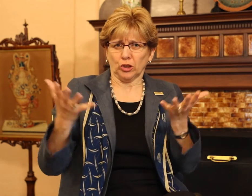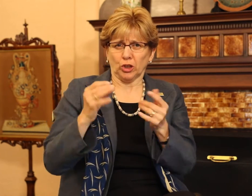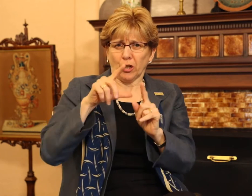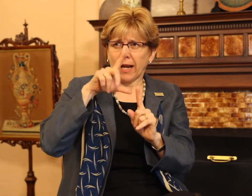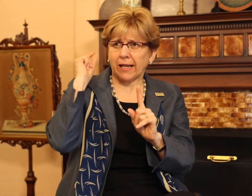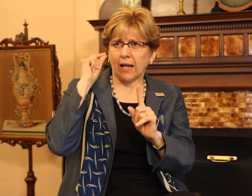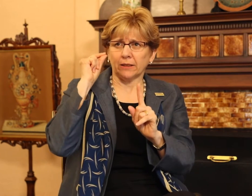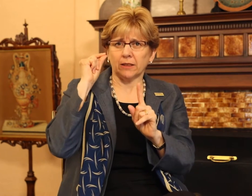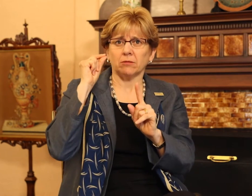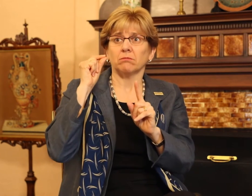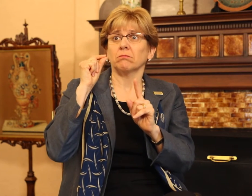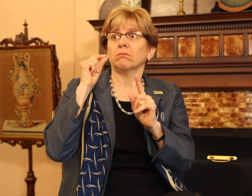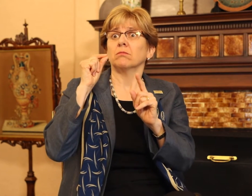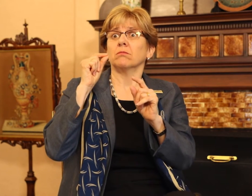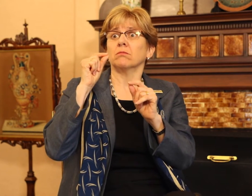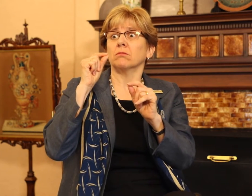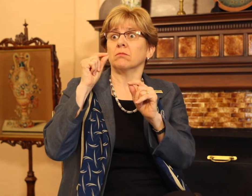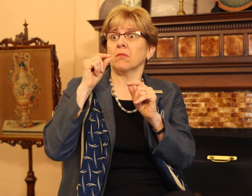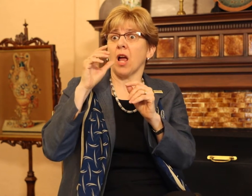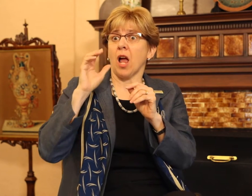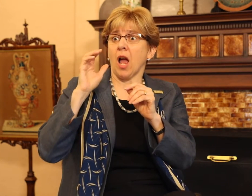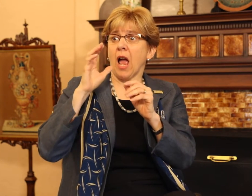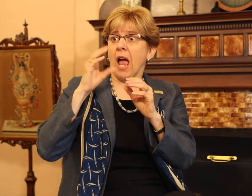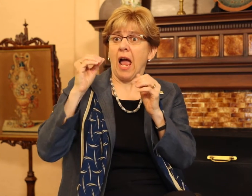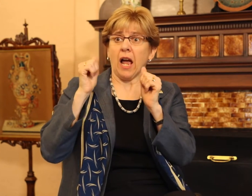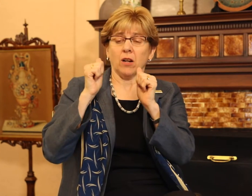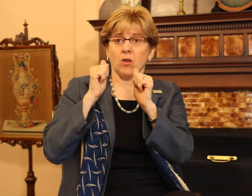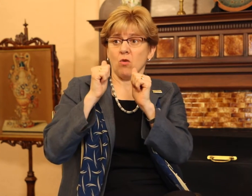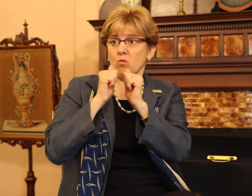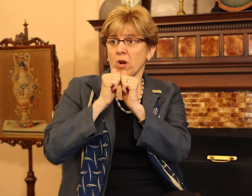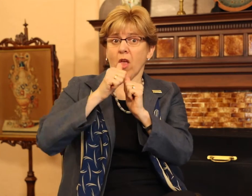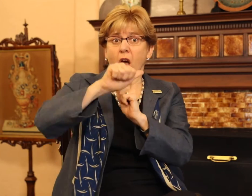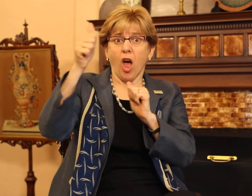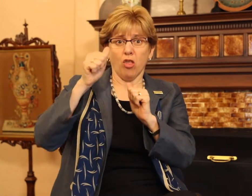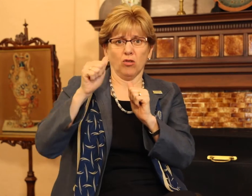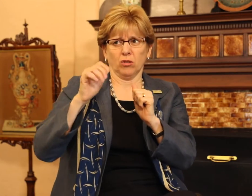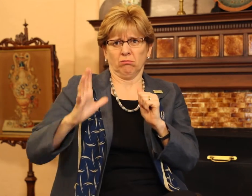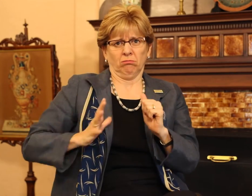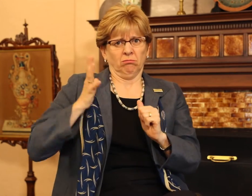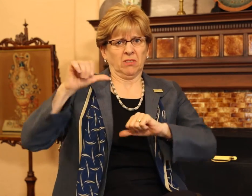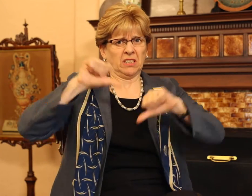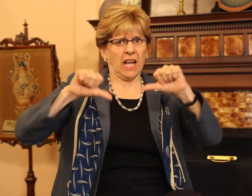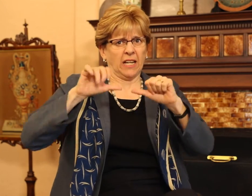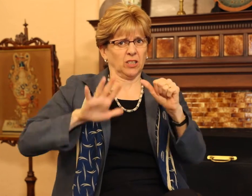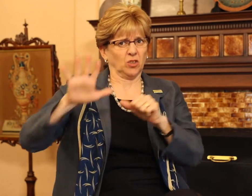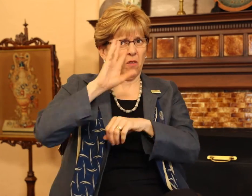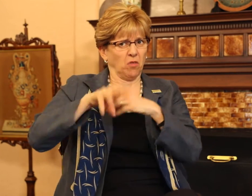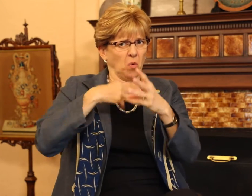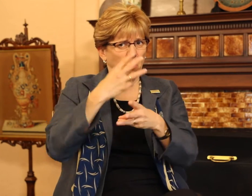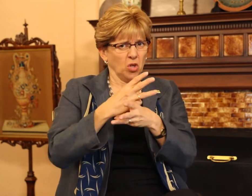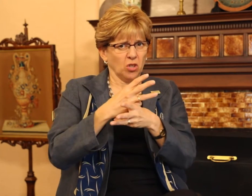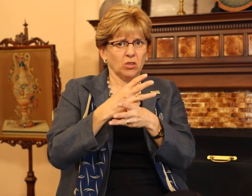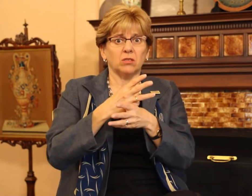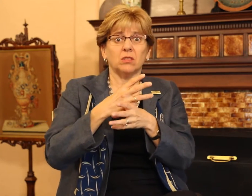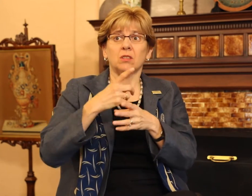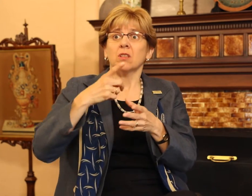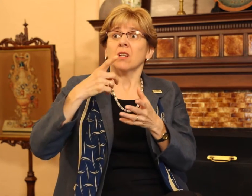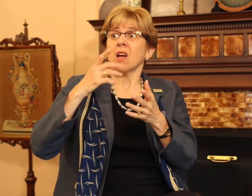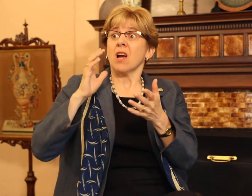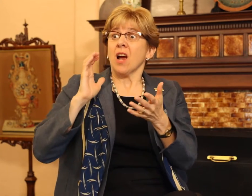Years of research at Gallaudet along with other esteemed scientists around the world